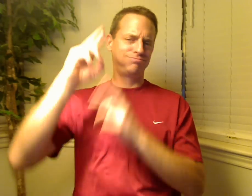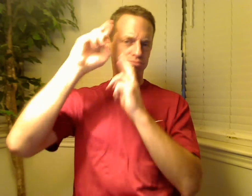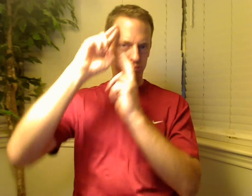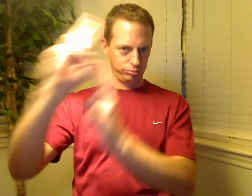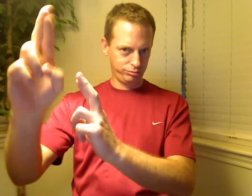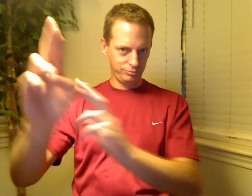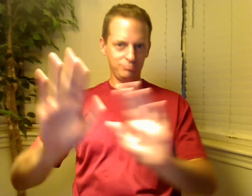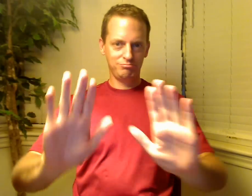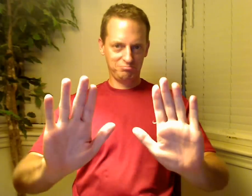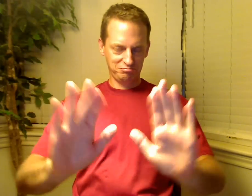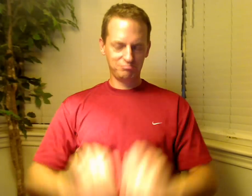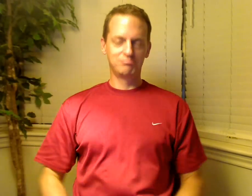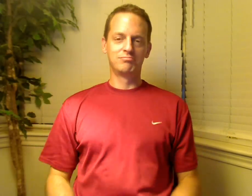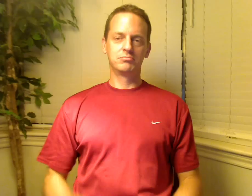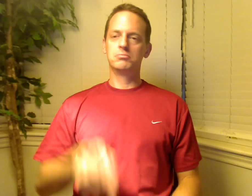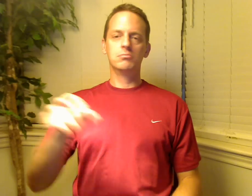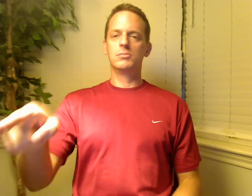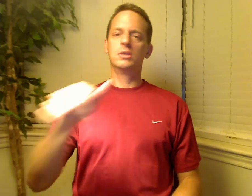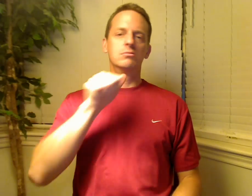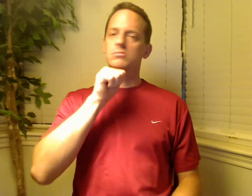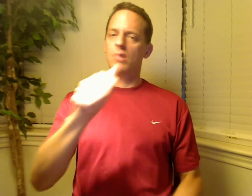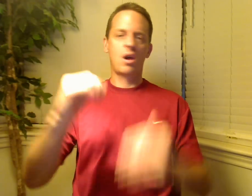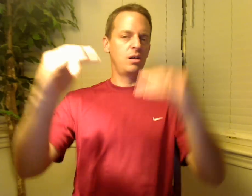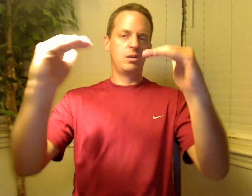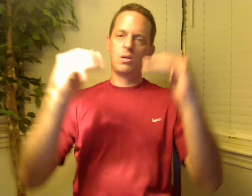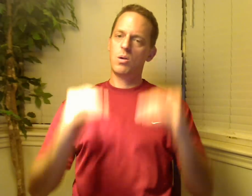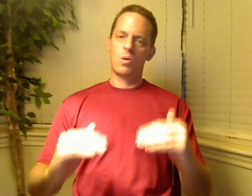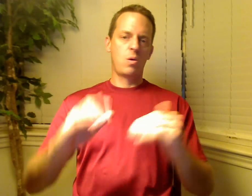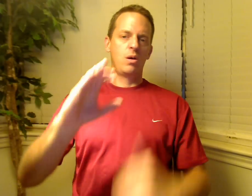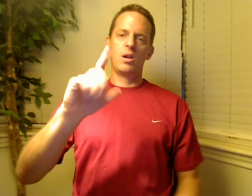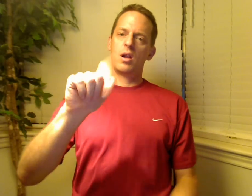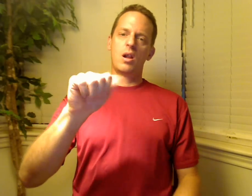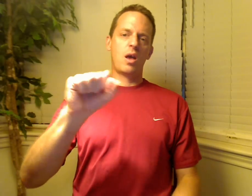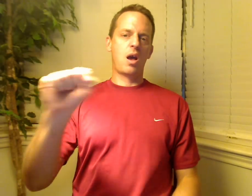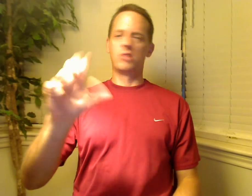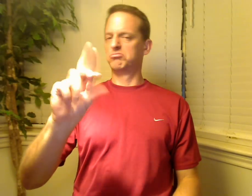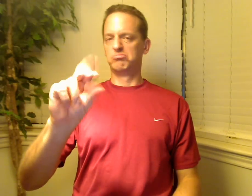I have respect for them. No, they are not low class.